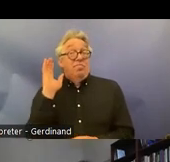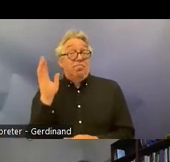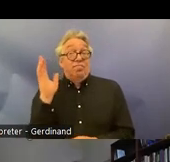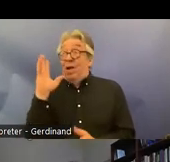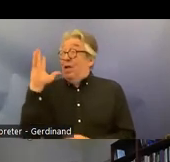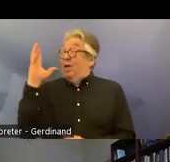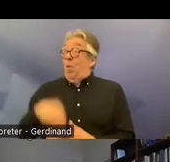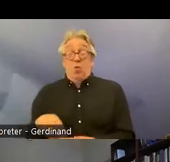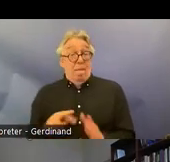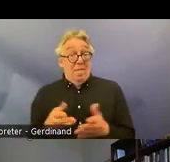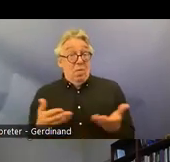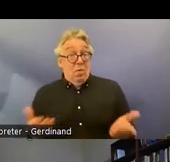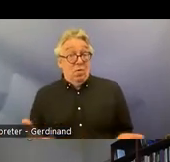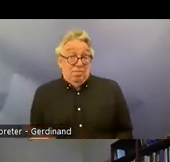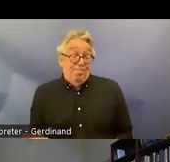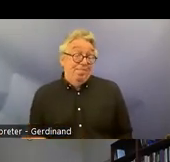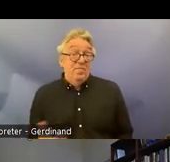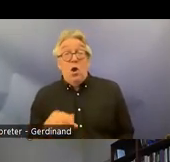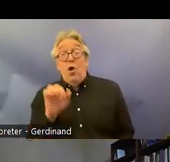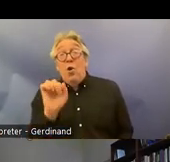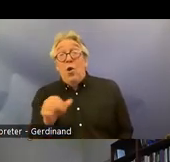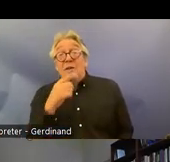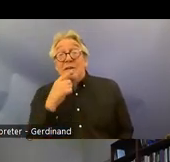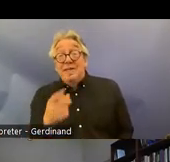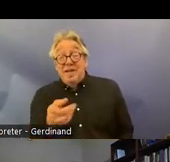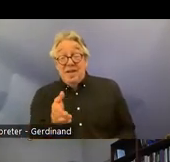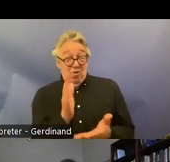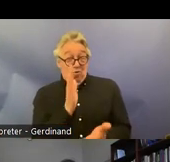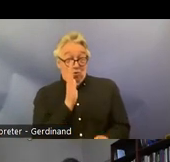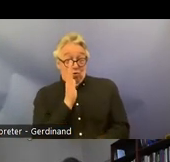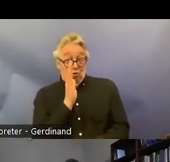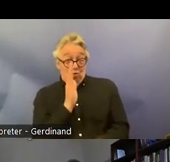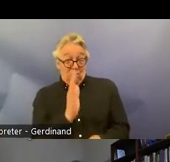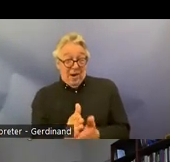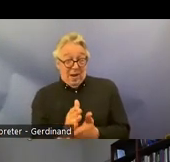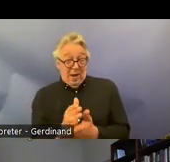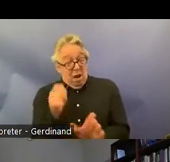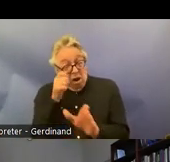could also say that in a very strict narrow uh legal sense the implications